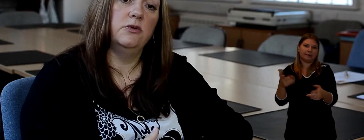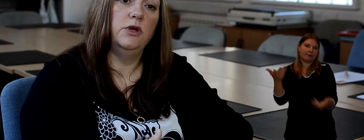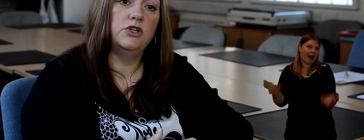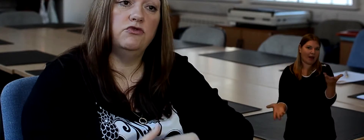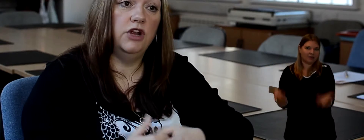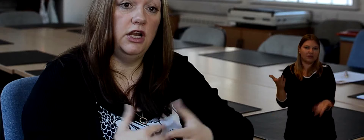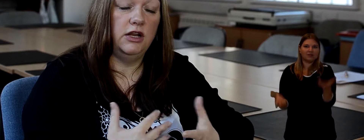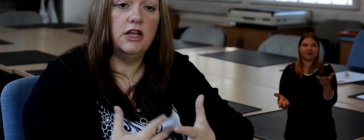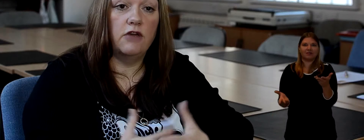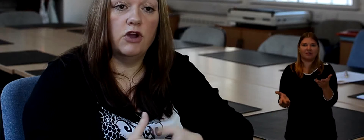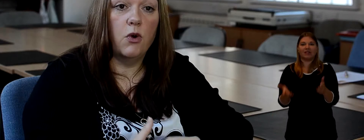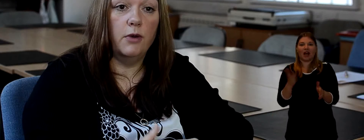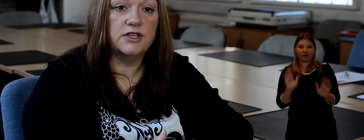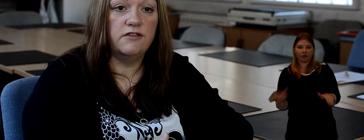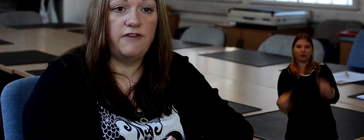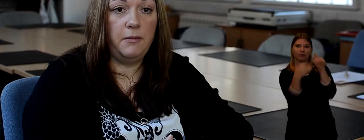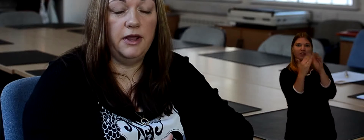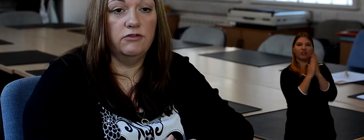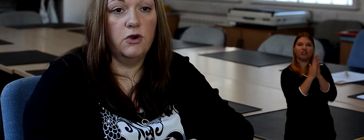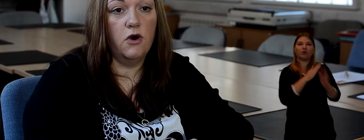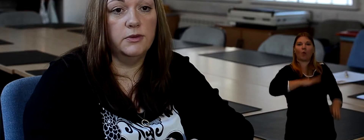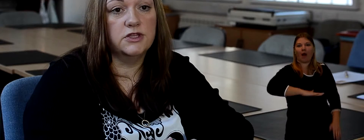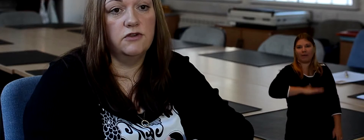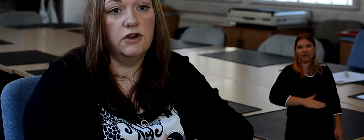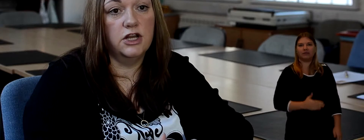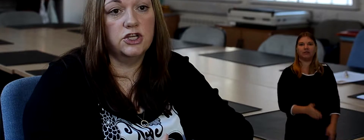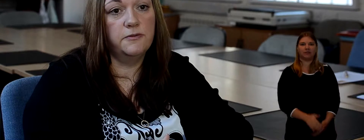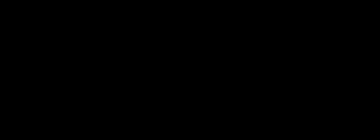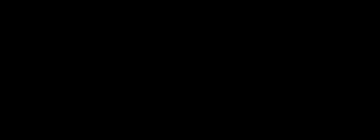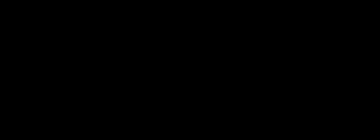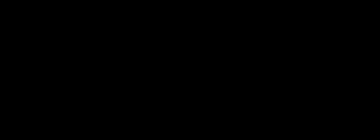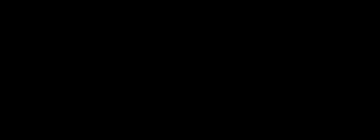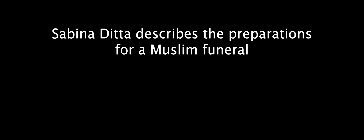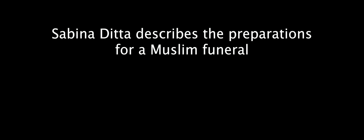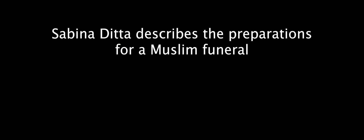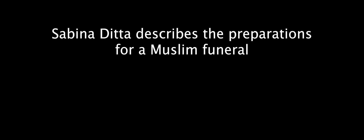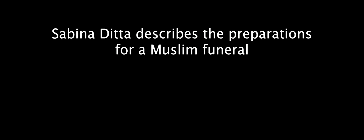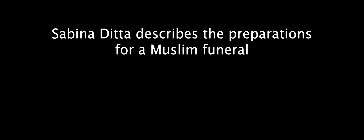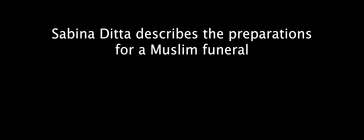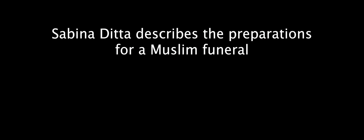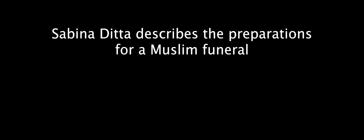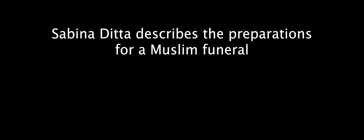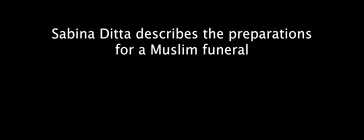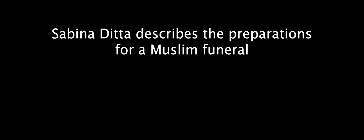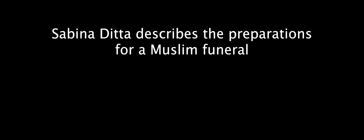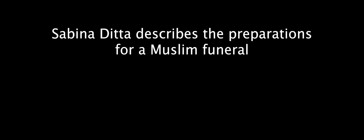Which really you know requires the family and the confidence of the religion